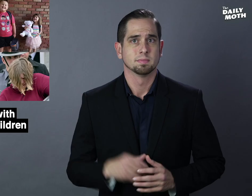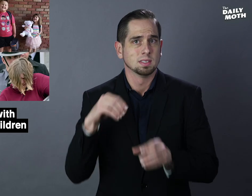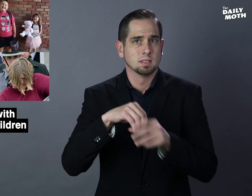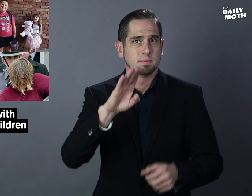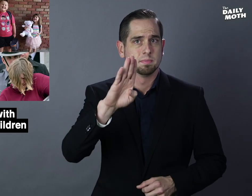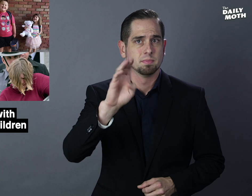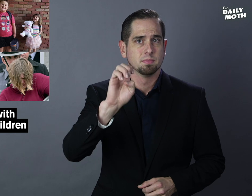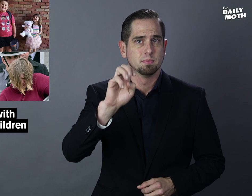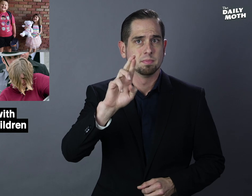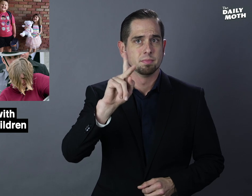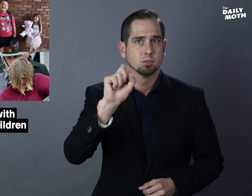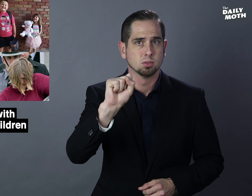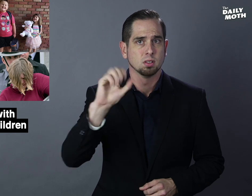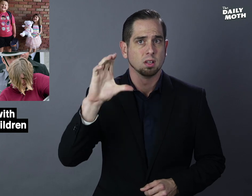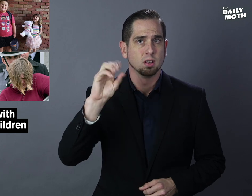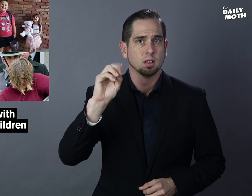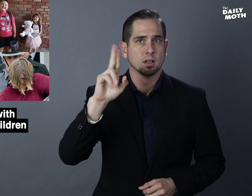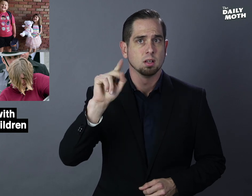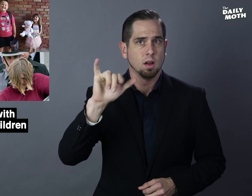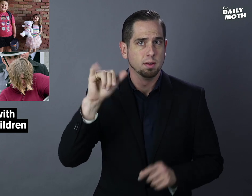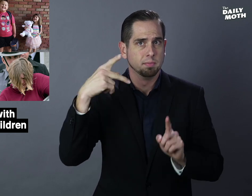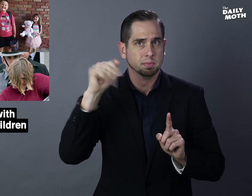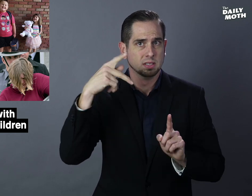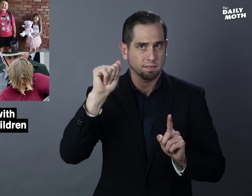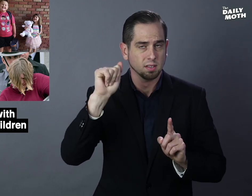In Berks County, Pennsylvania,